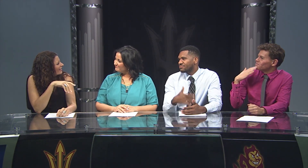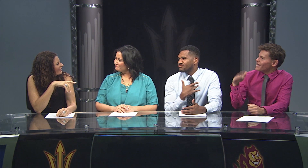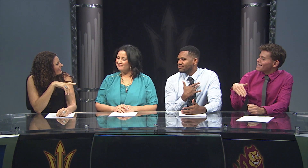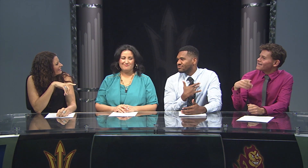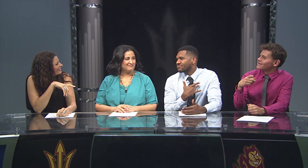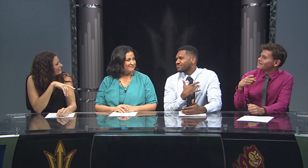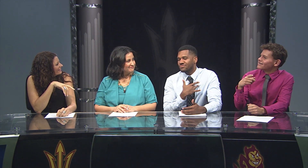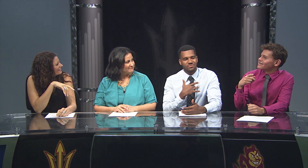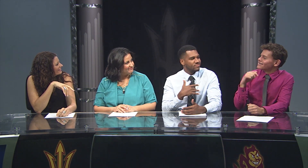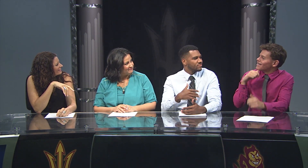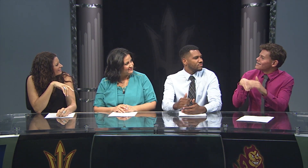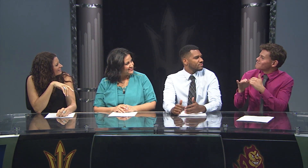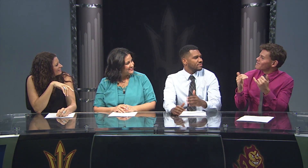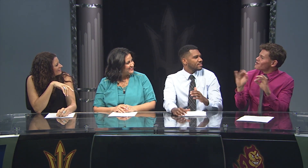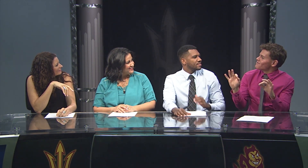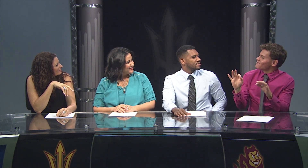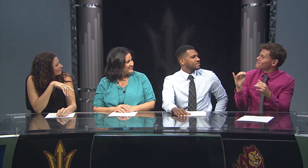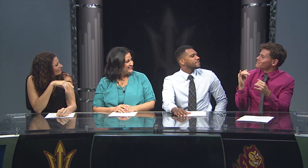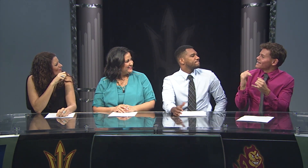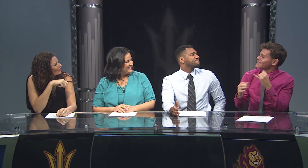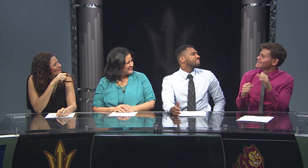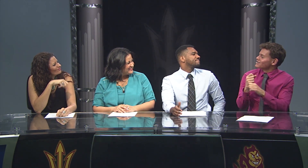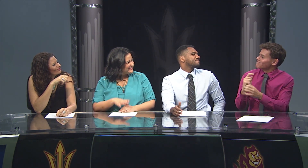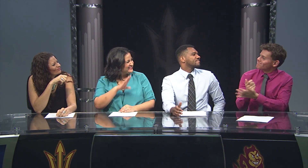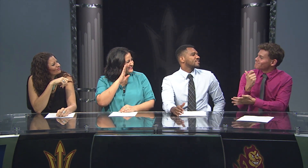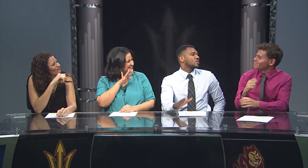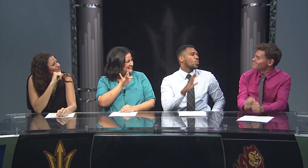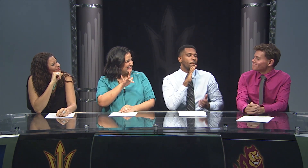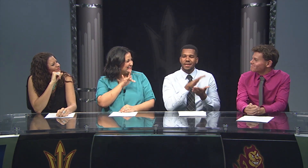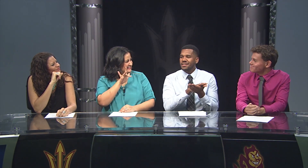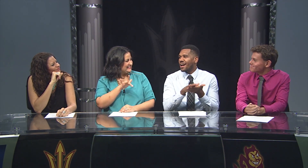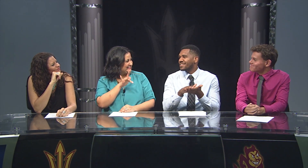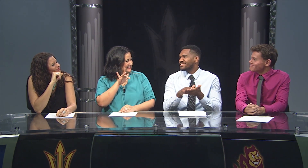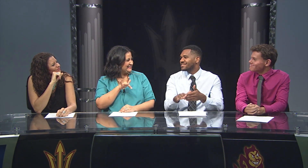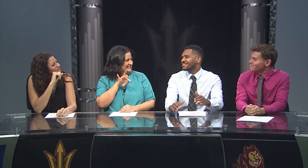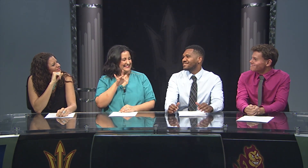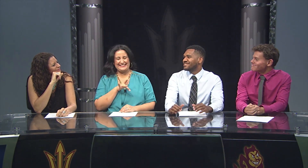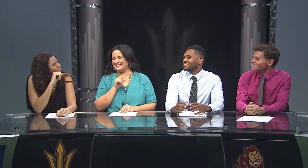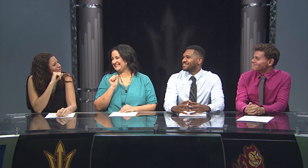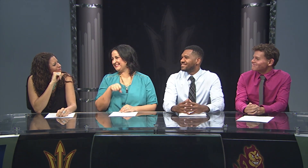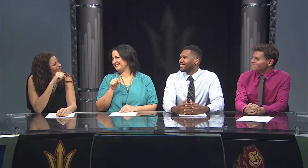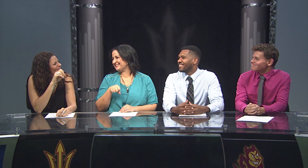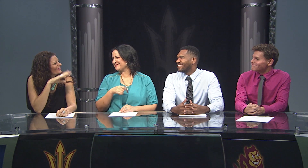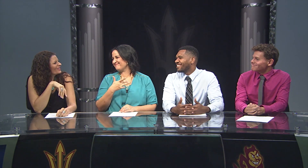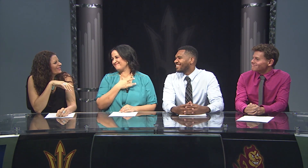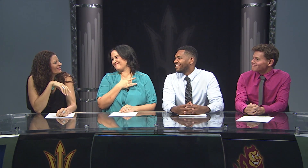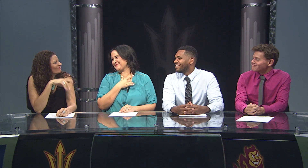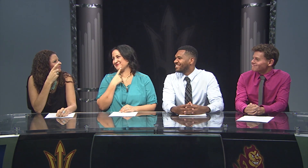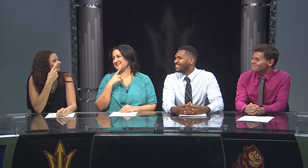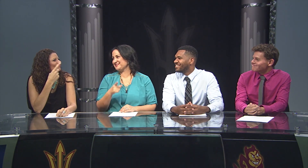Too bad… it was his last year and he didn’t even get to enter the playoffs. Poor thing! It would have been nice.